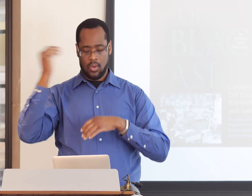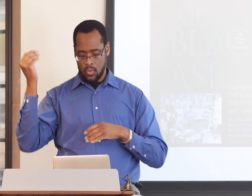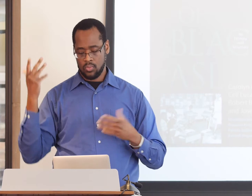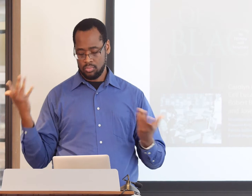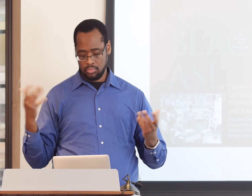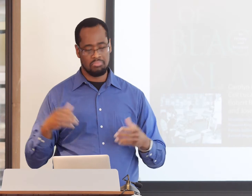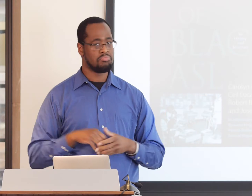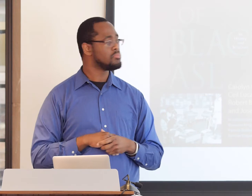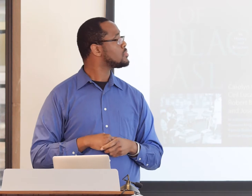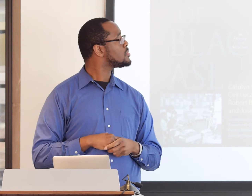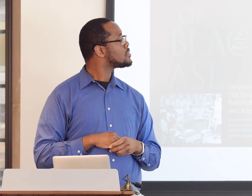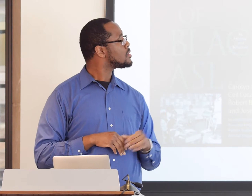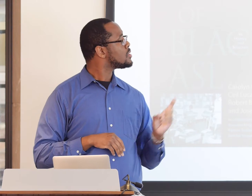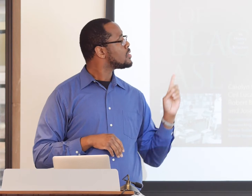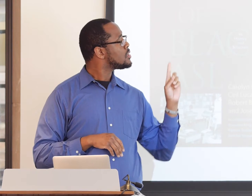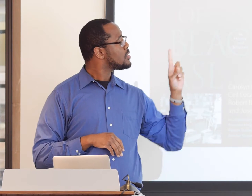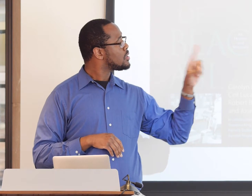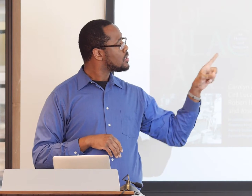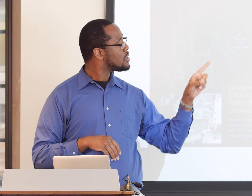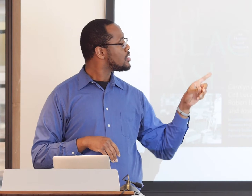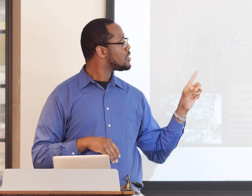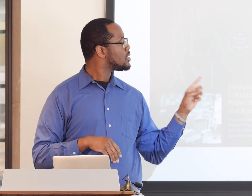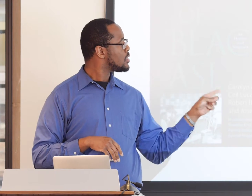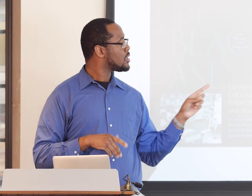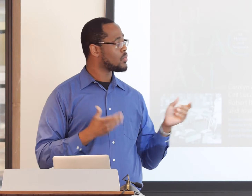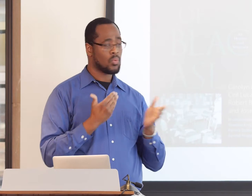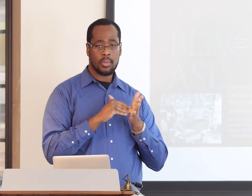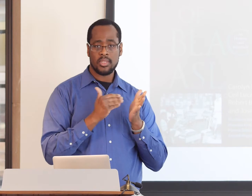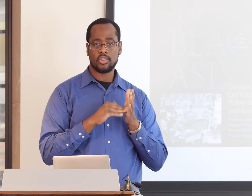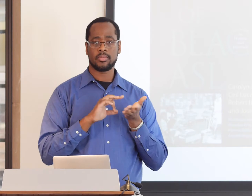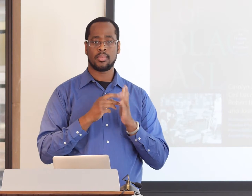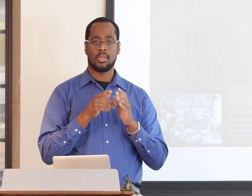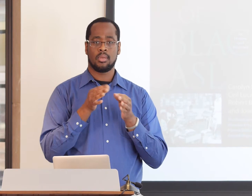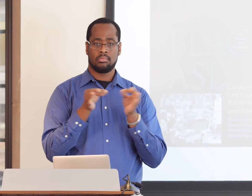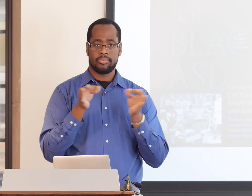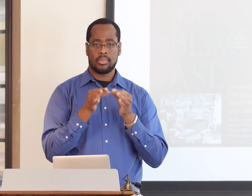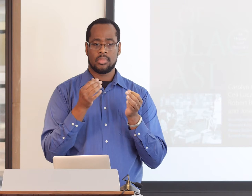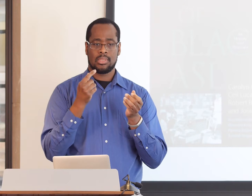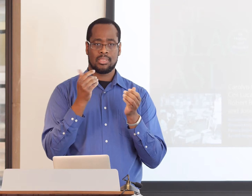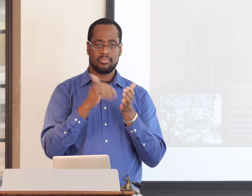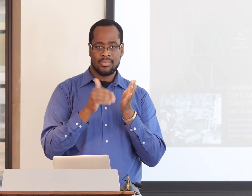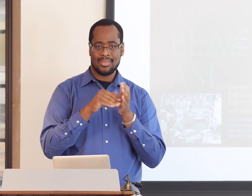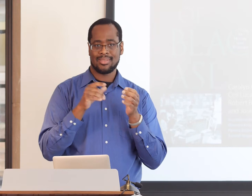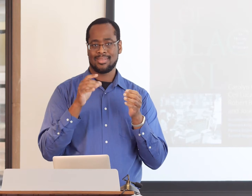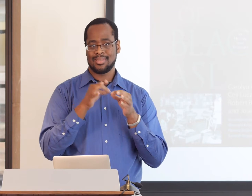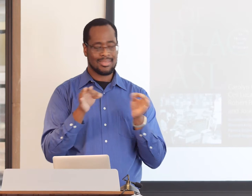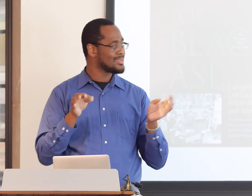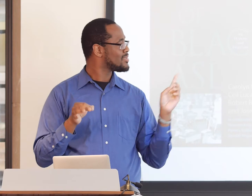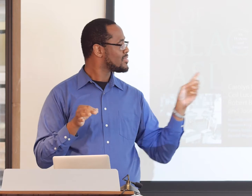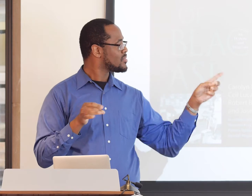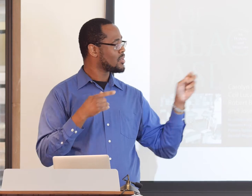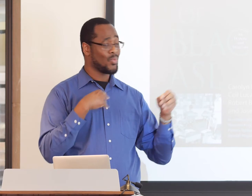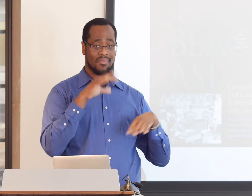We also notice variation within the size of the signing space. Use of repetition,